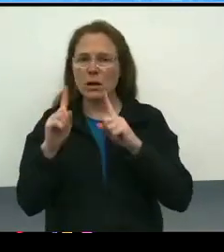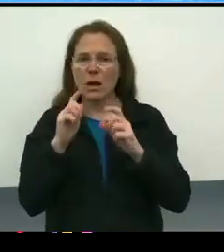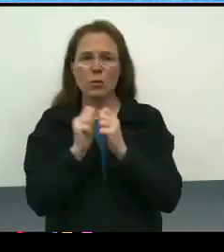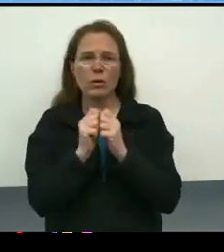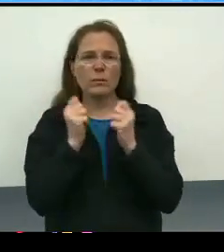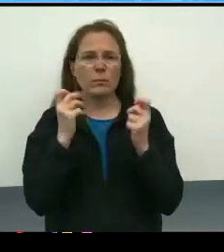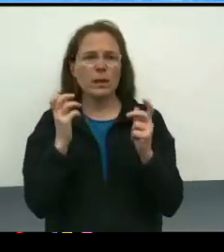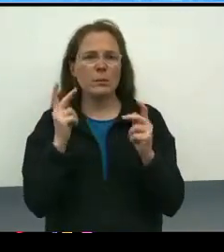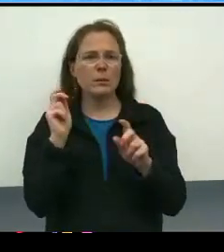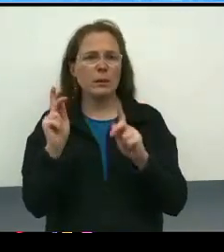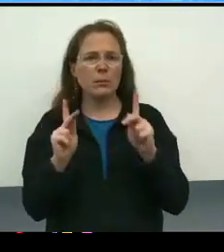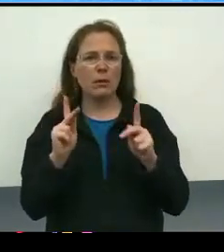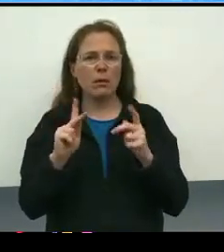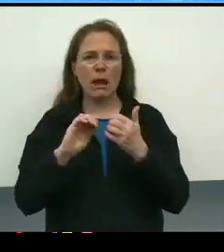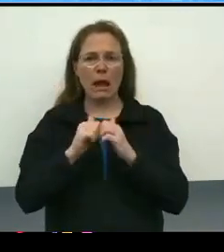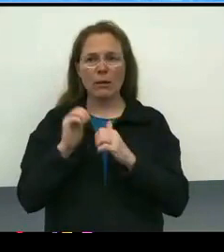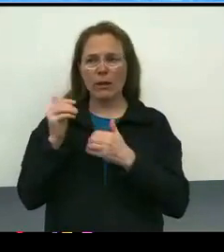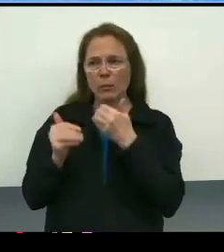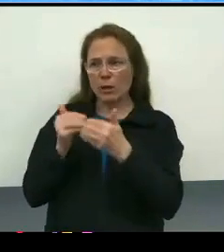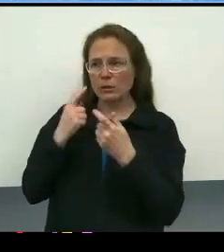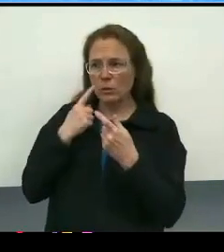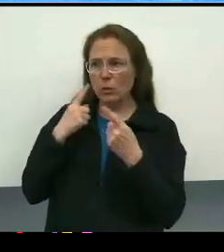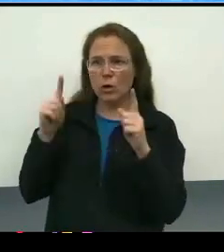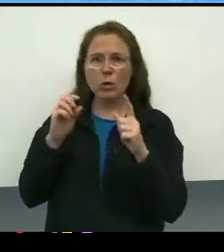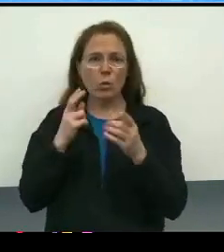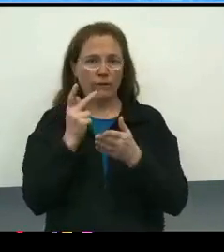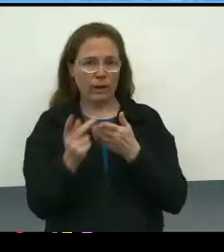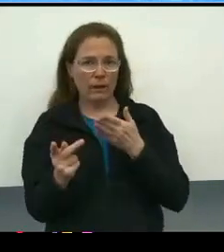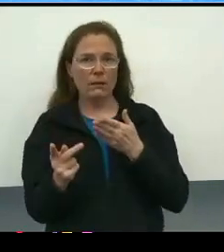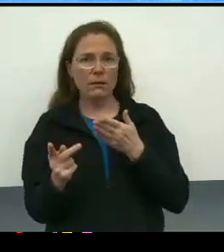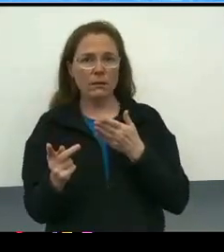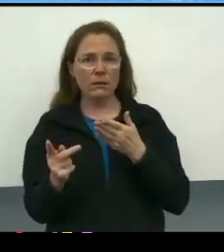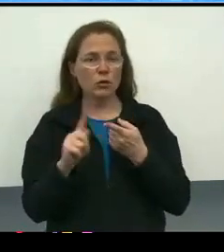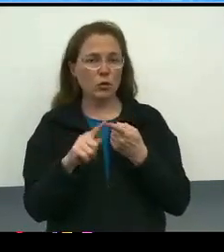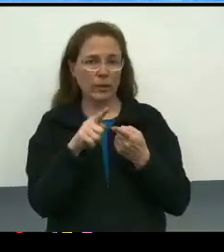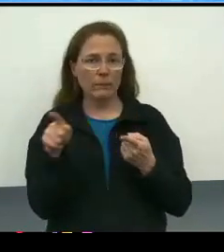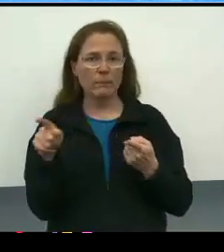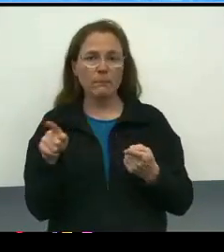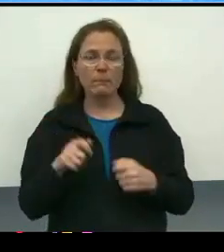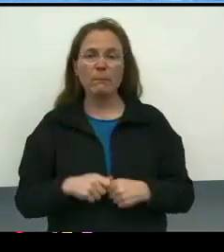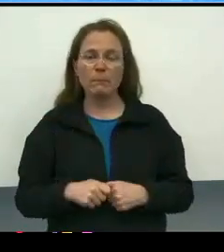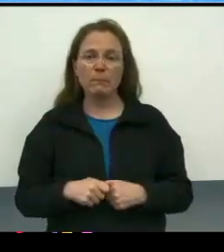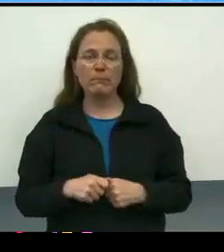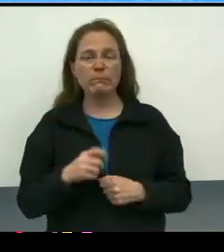about how processes have worked or failed them, and to take that into account